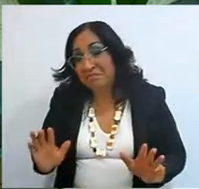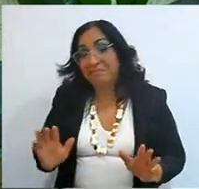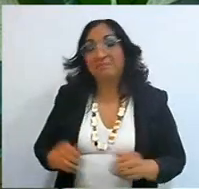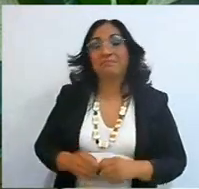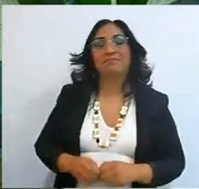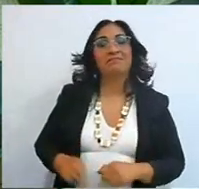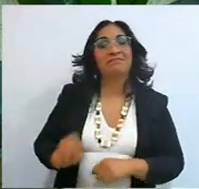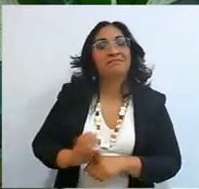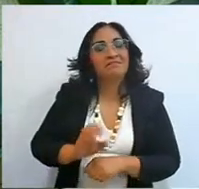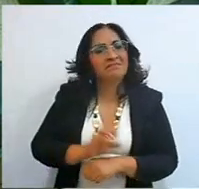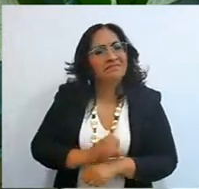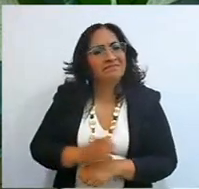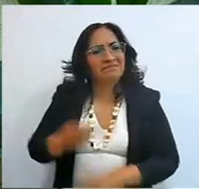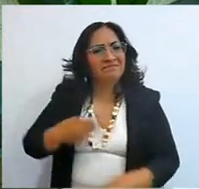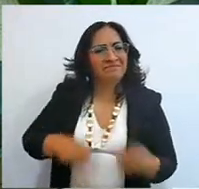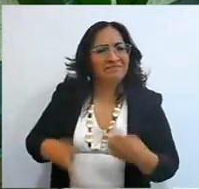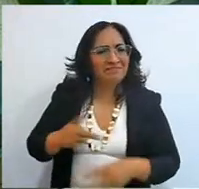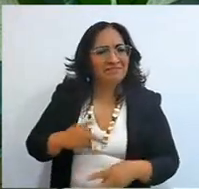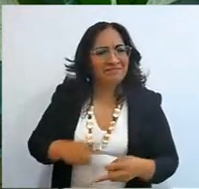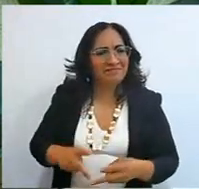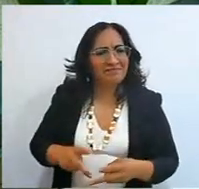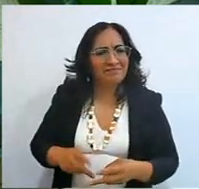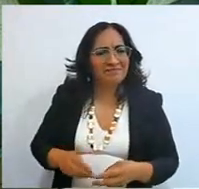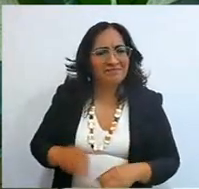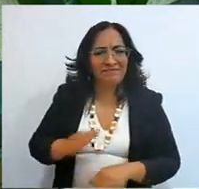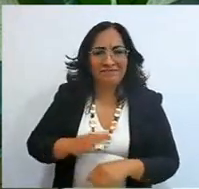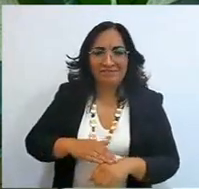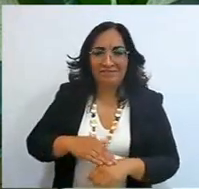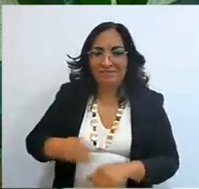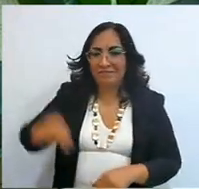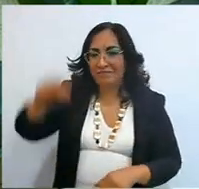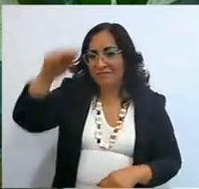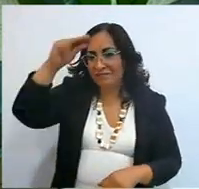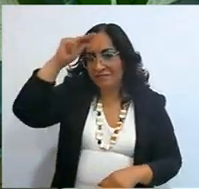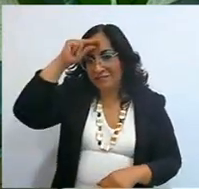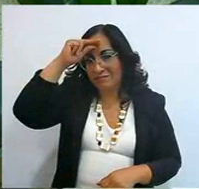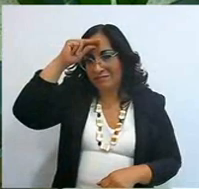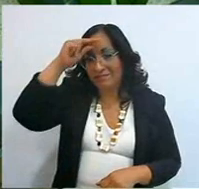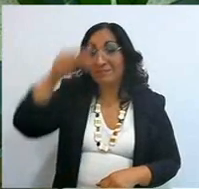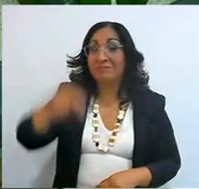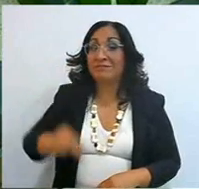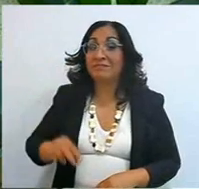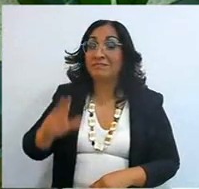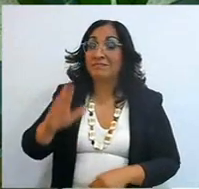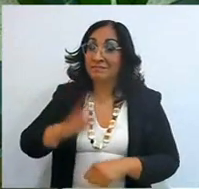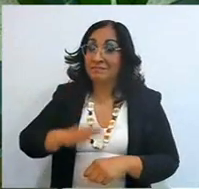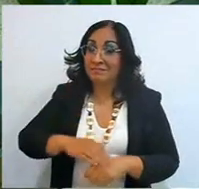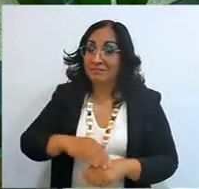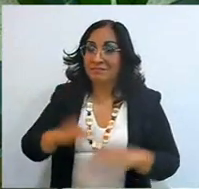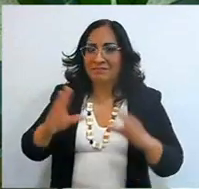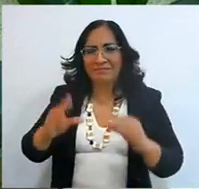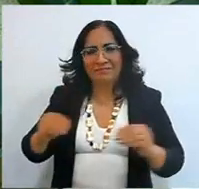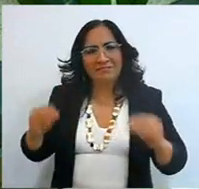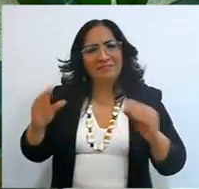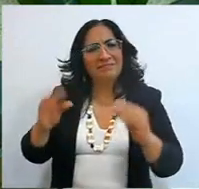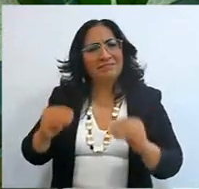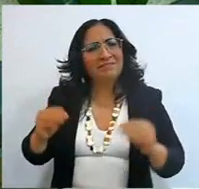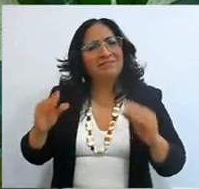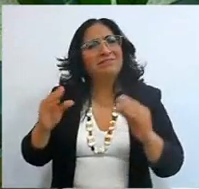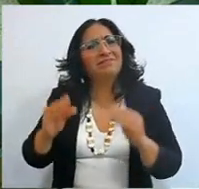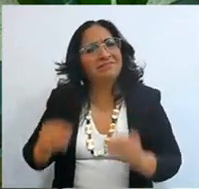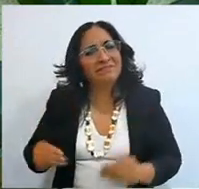So let's go, the more intelligent, the more you instruct yourself in the Word, look little people,